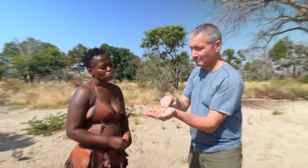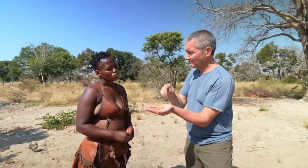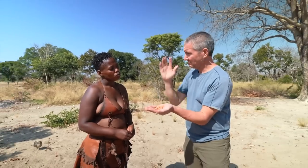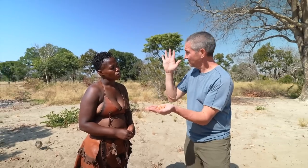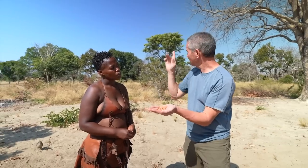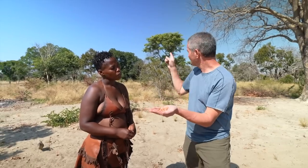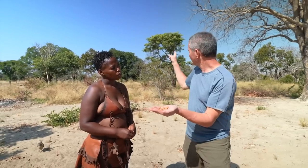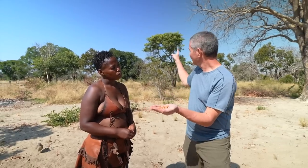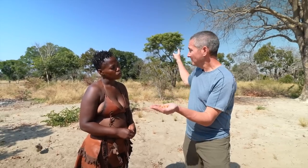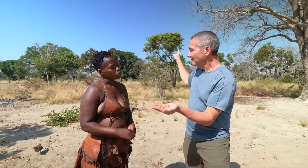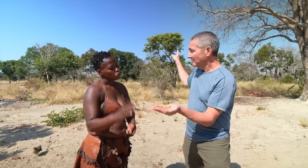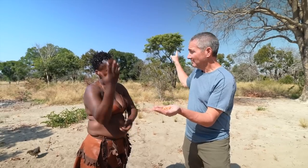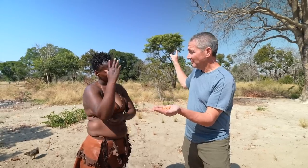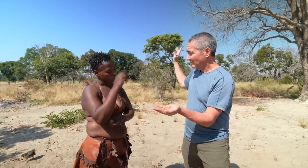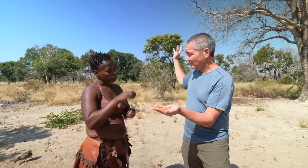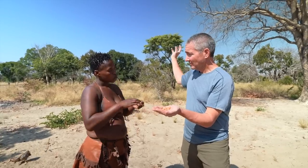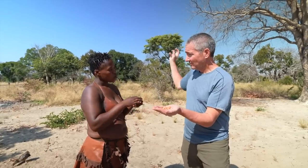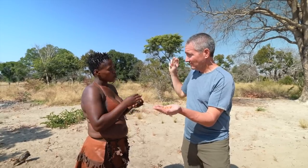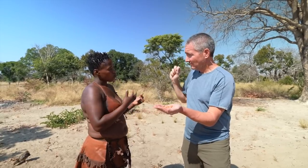Are these harvested from the trees? Yes.